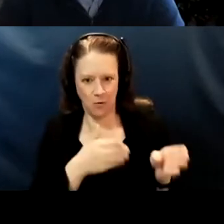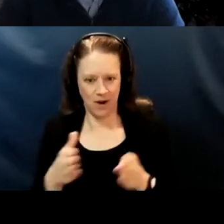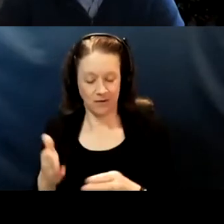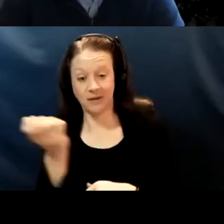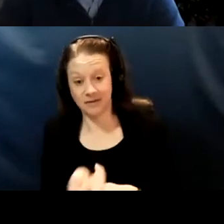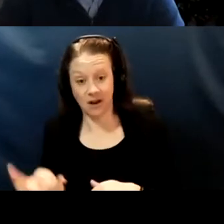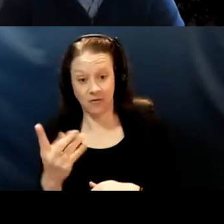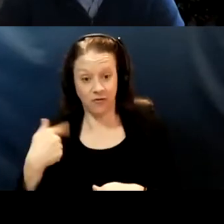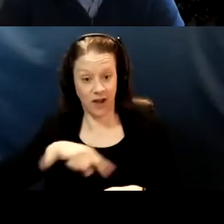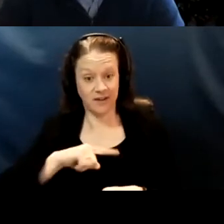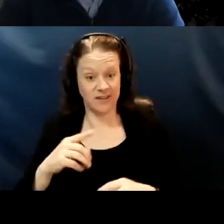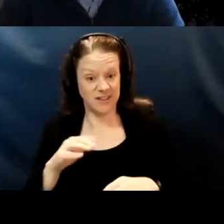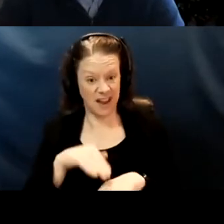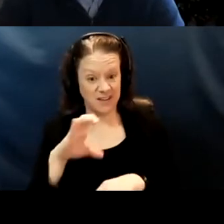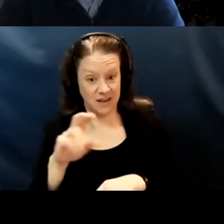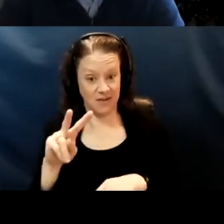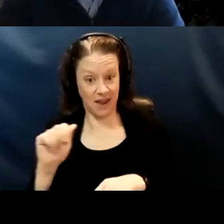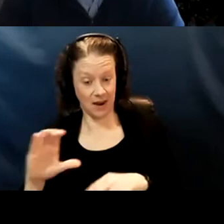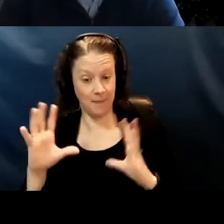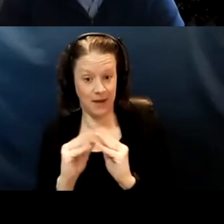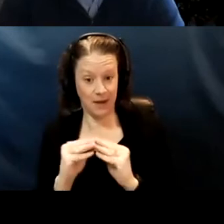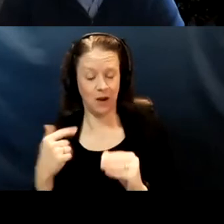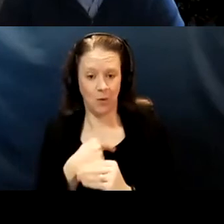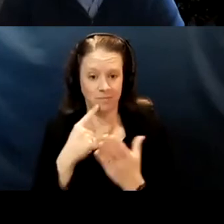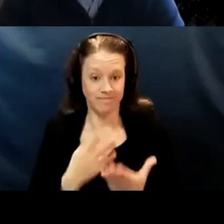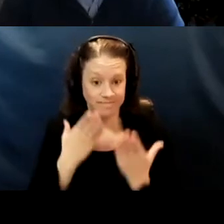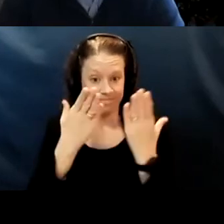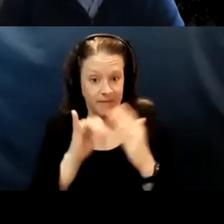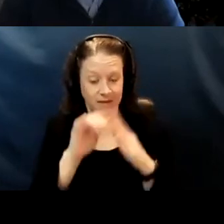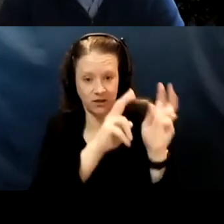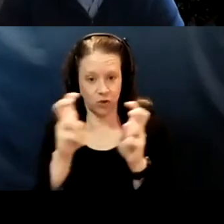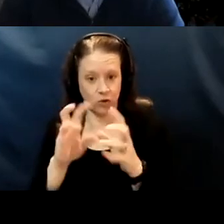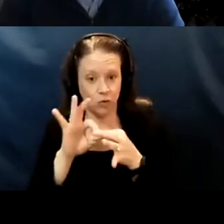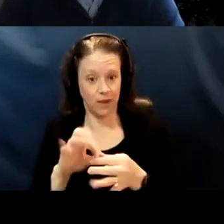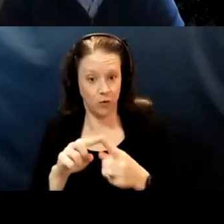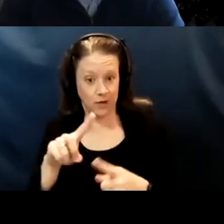were raising those concerns around disability and race. And one thing that I've been trying to get the state